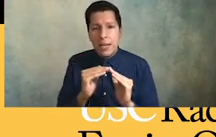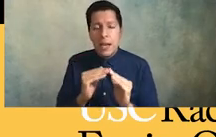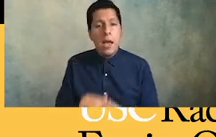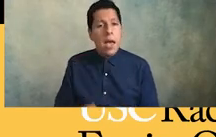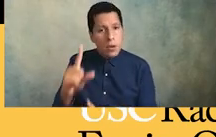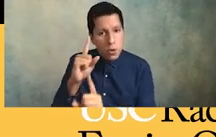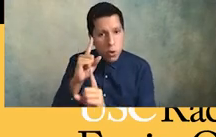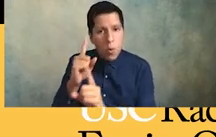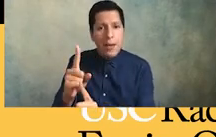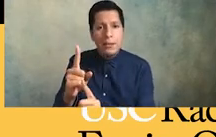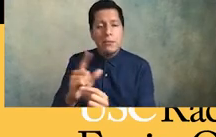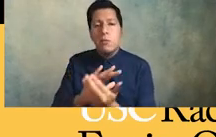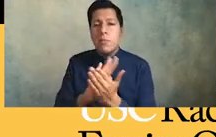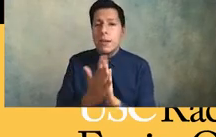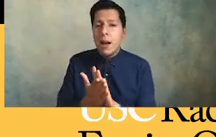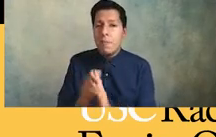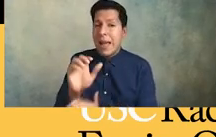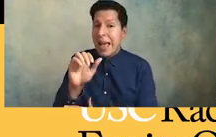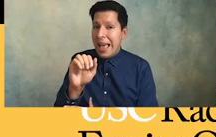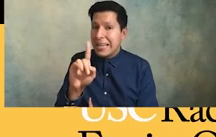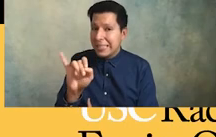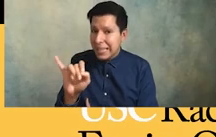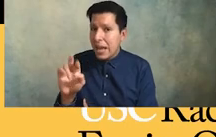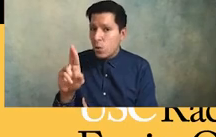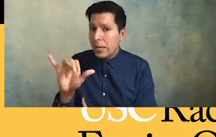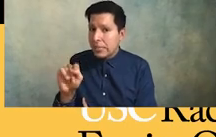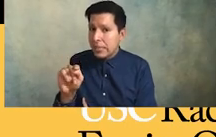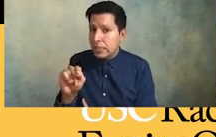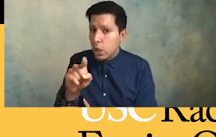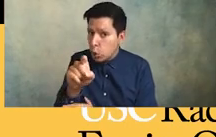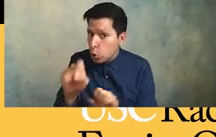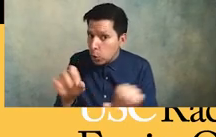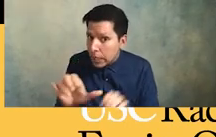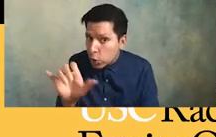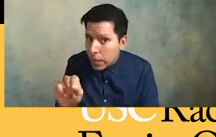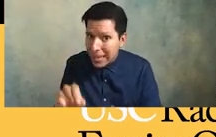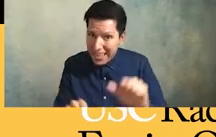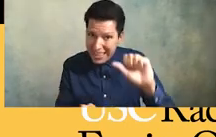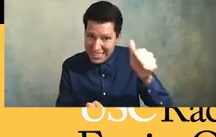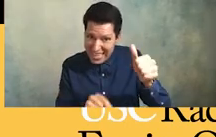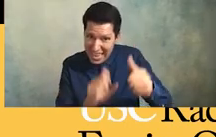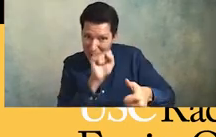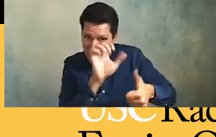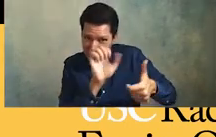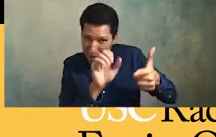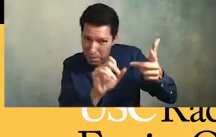to become anti-racist you can do it with those 10 things that i just shared with you you can do it